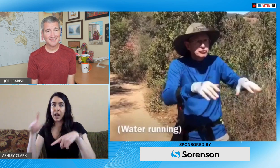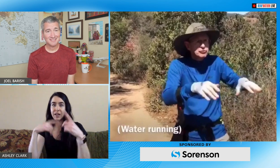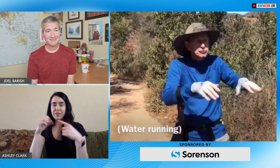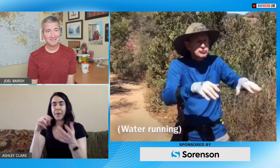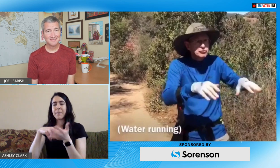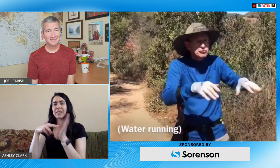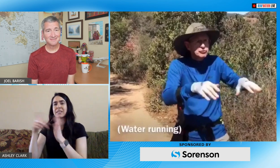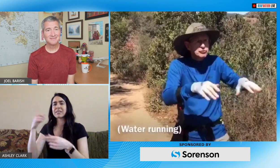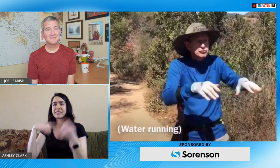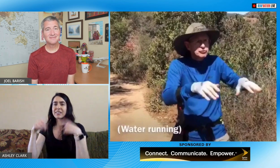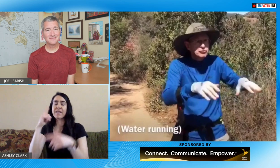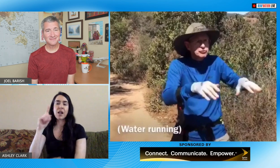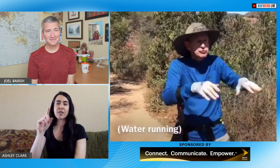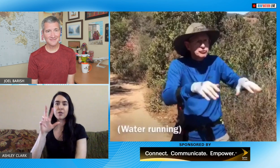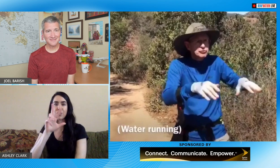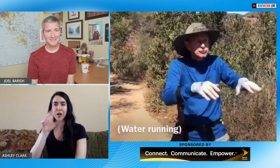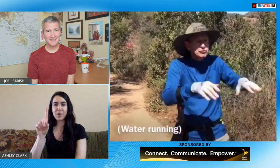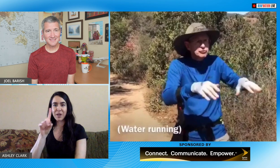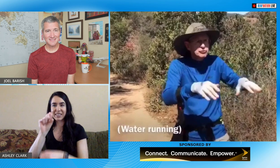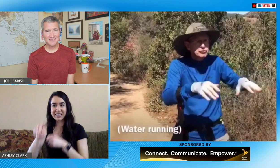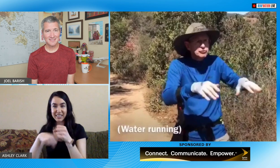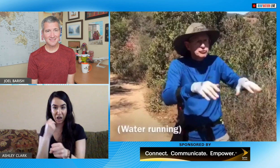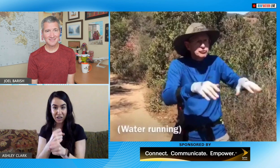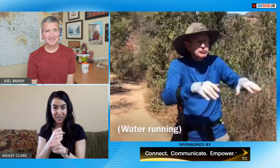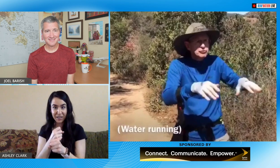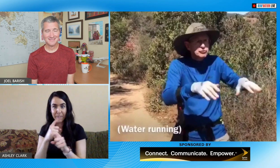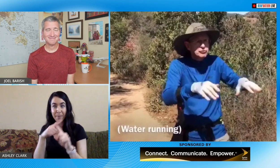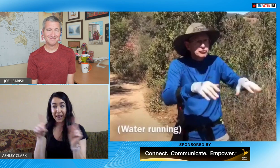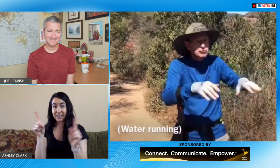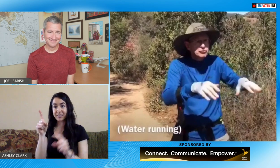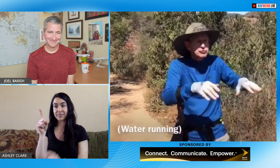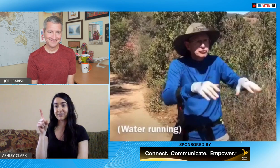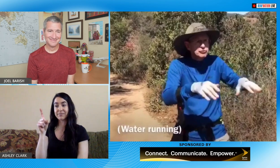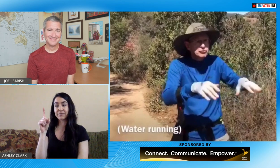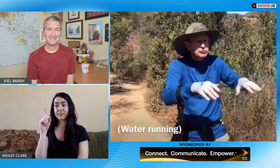was born my parents started learning some sign language and at that time my